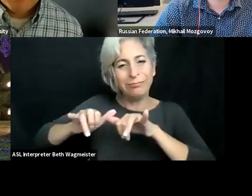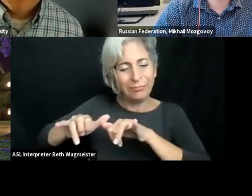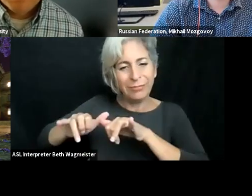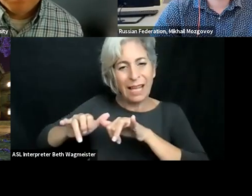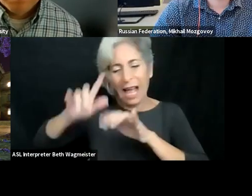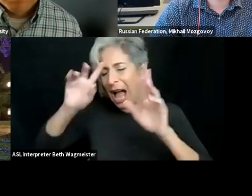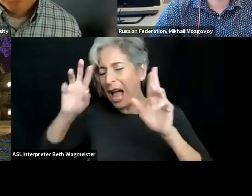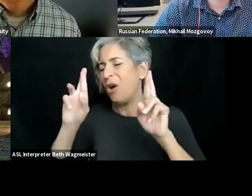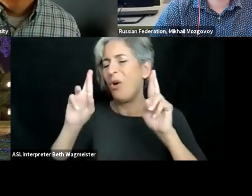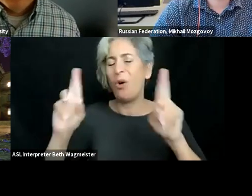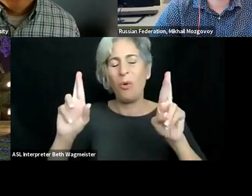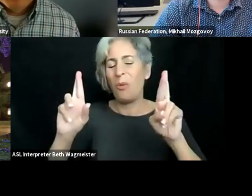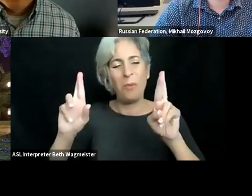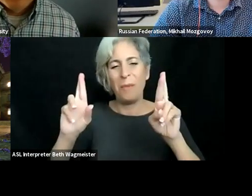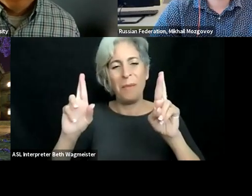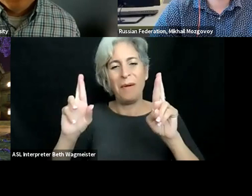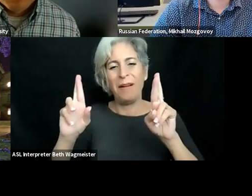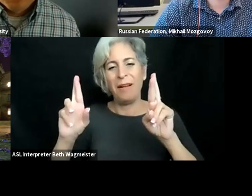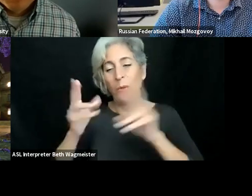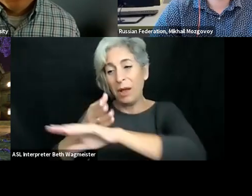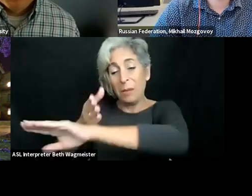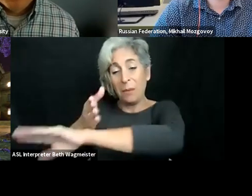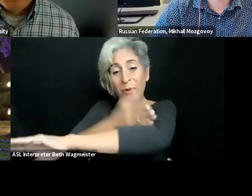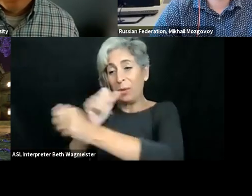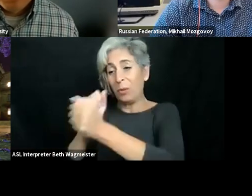promotes enhanced learning and engagement for all students and staff.